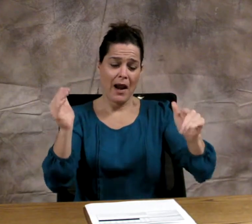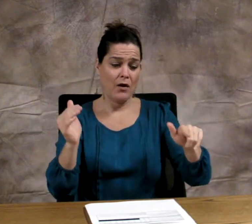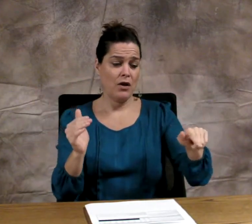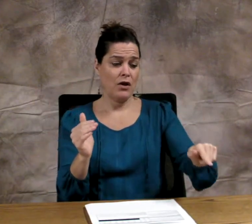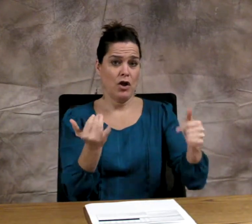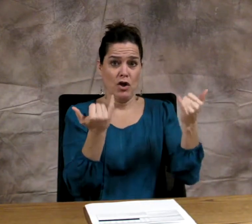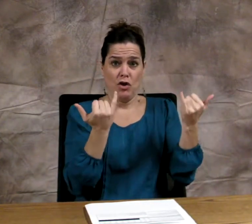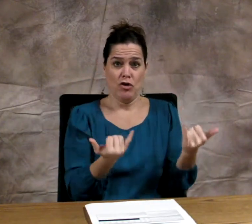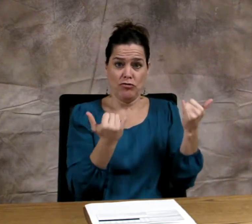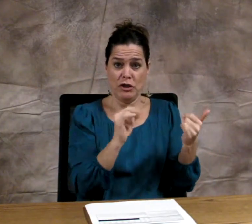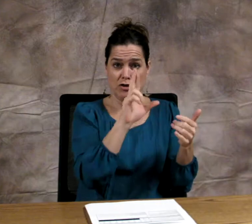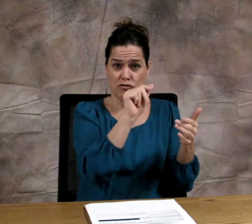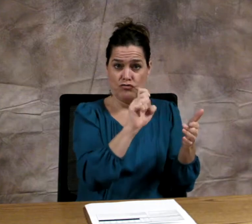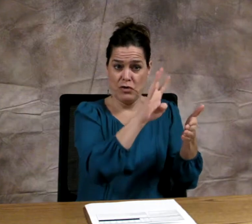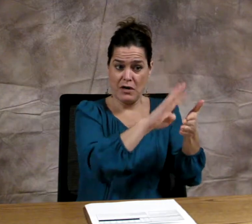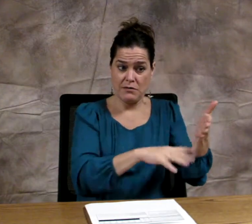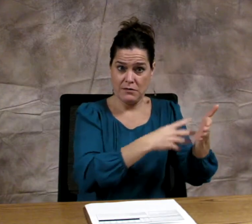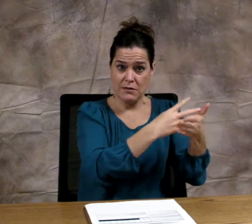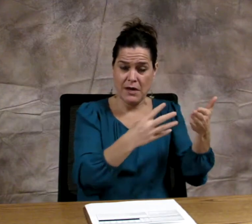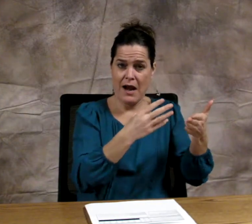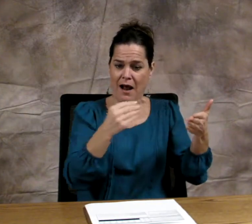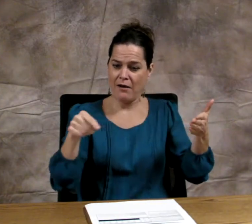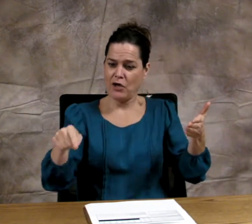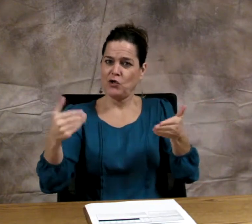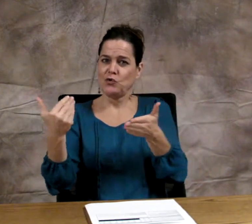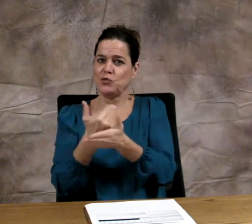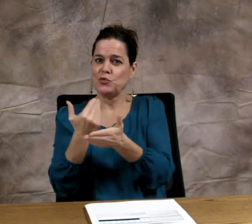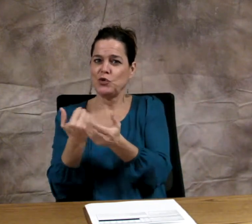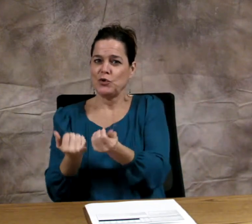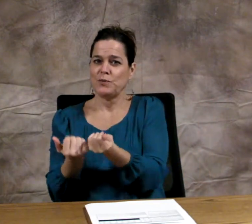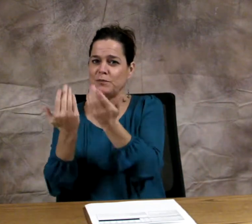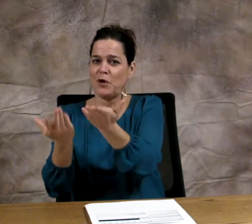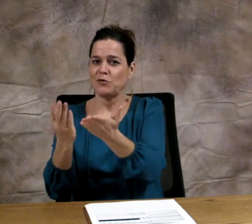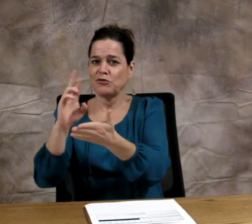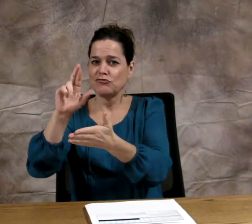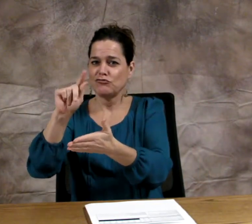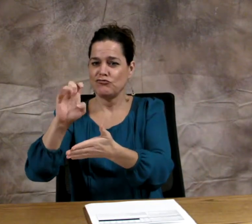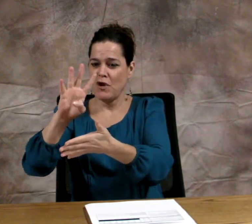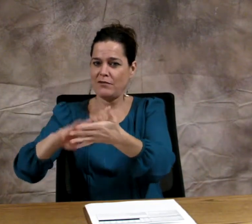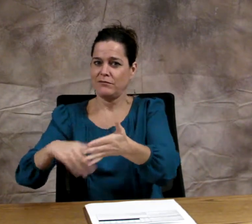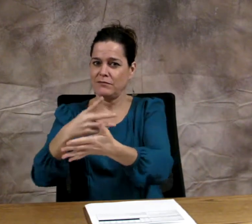We would now like for you to review and compare the current rate structure and the proposed